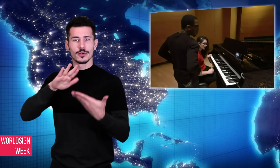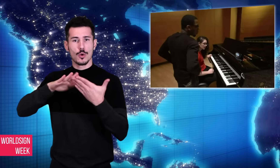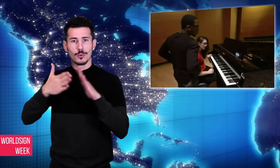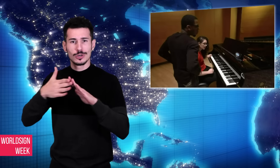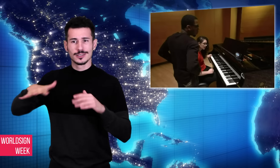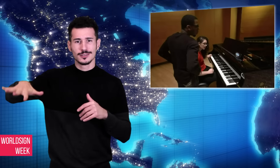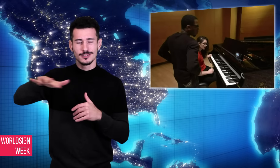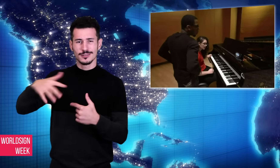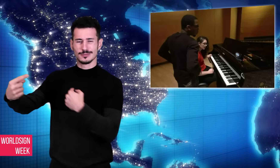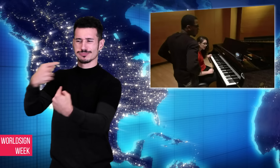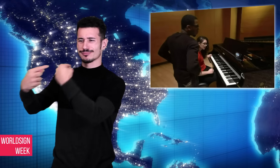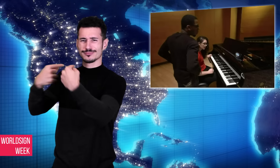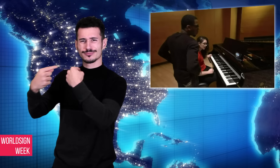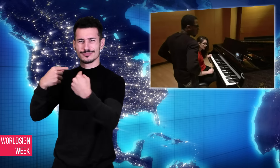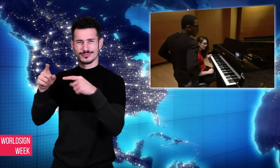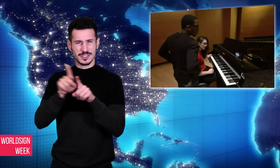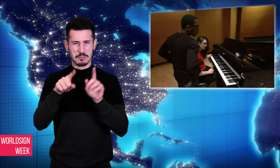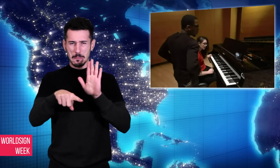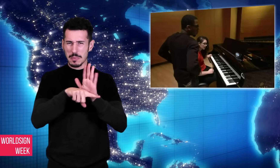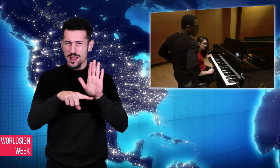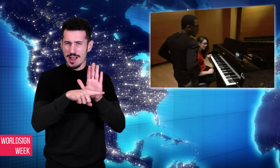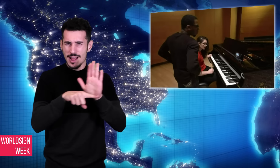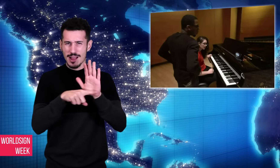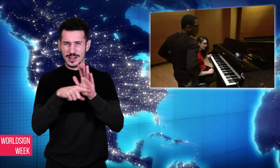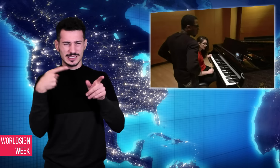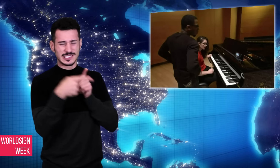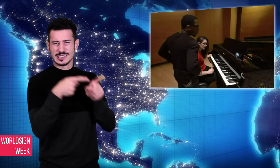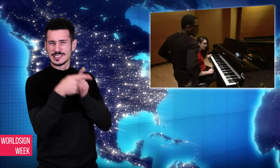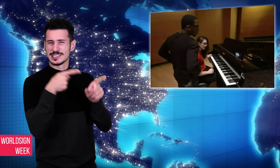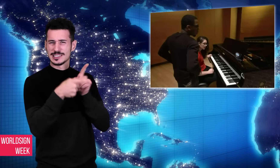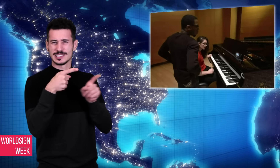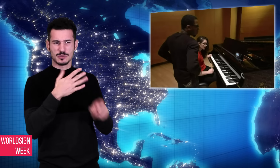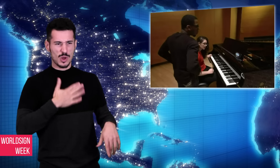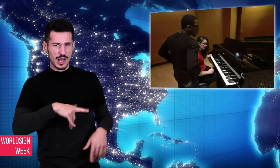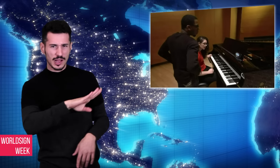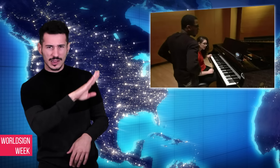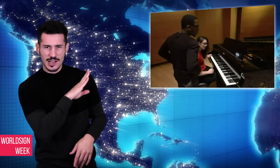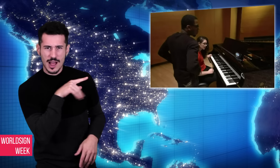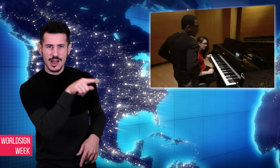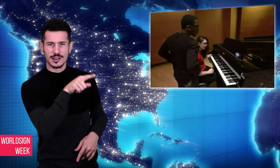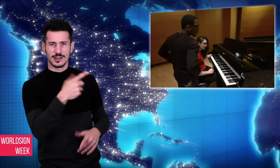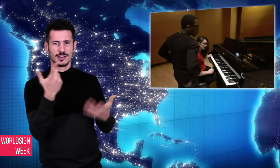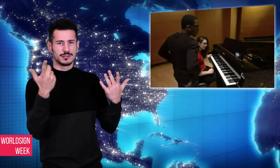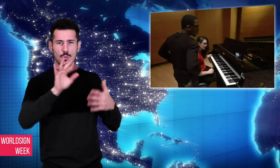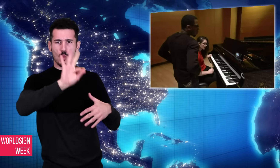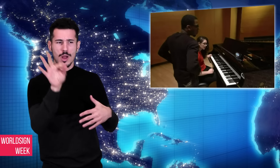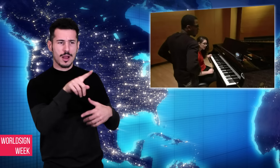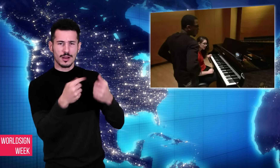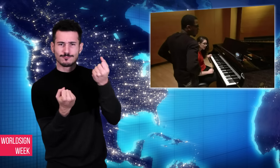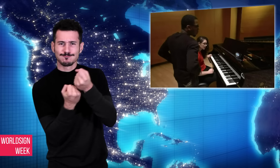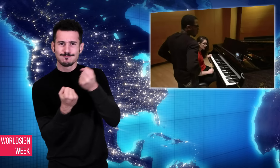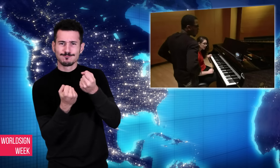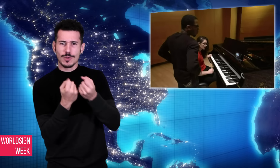received death threats from the deaf community who accused her of supporting